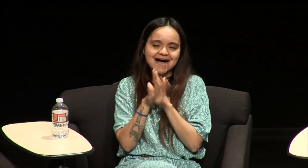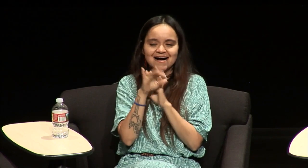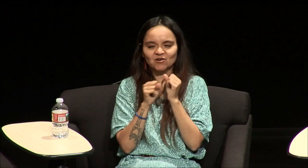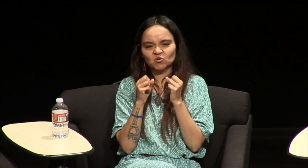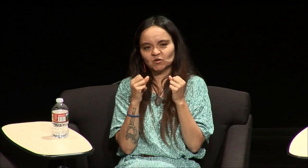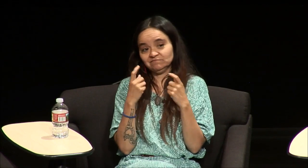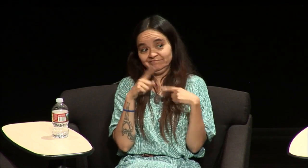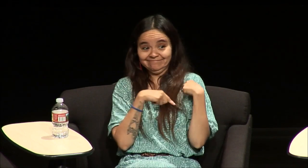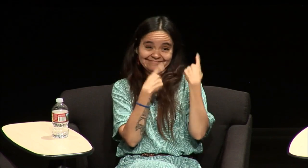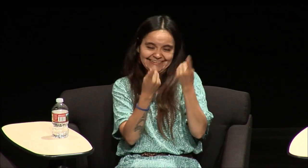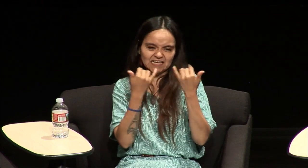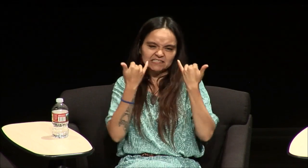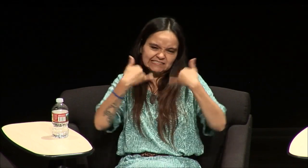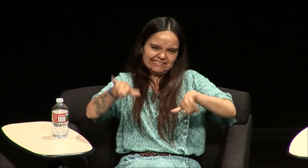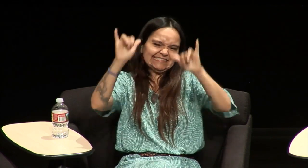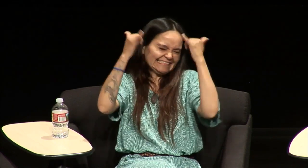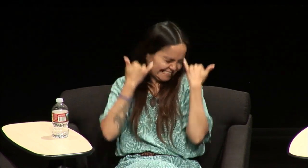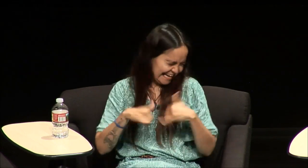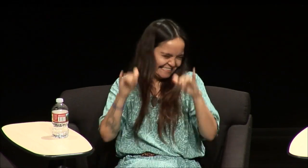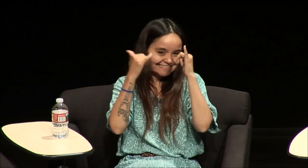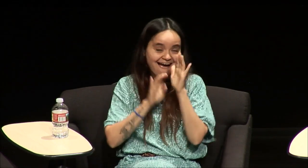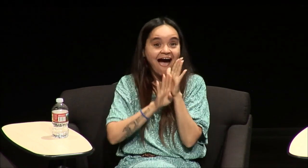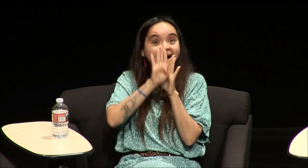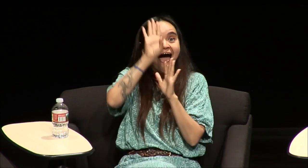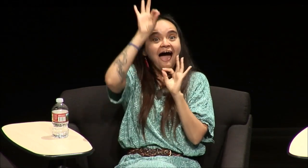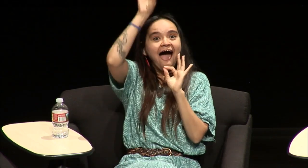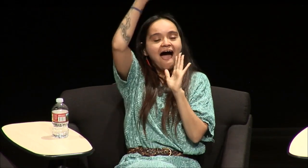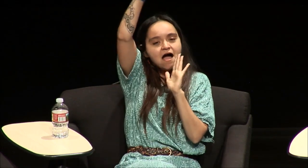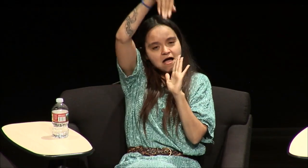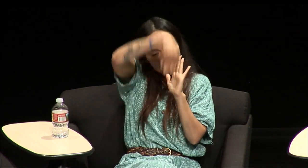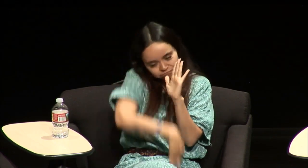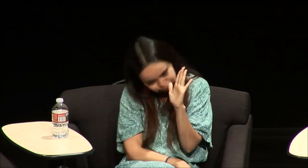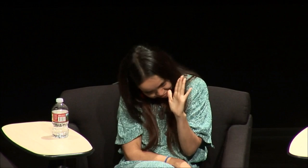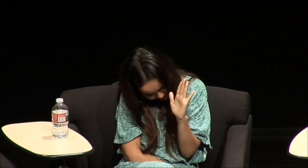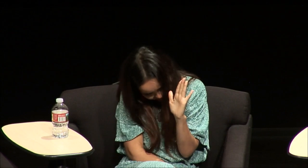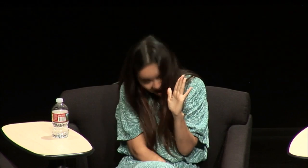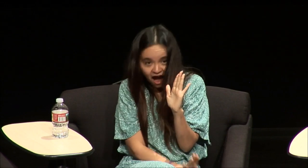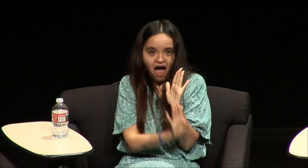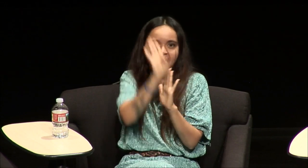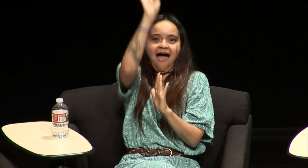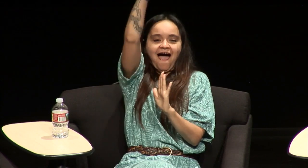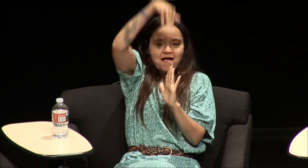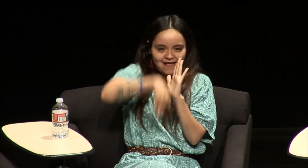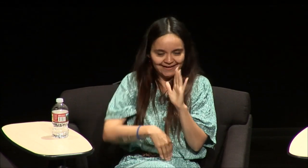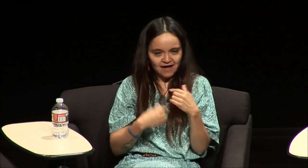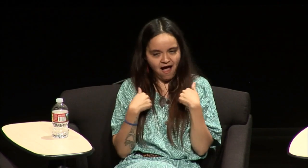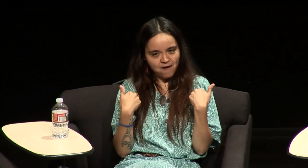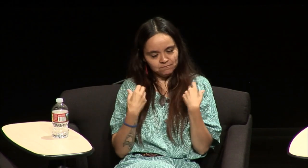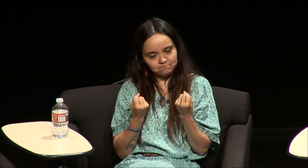forth I had to you know gesture that type of thing and it's still it's still a struggle you know I feel like I have my ups and then my downs and I my ups